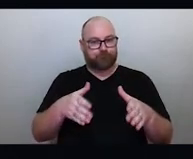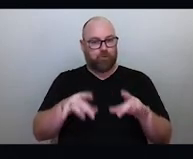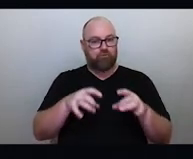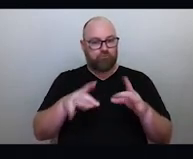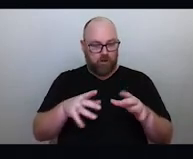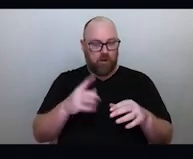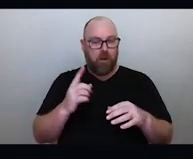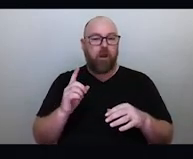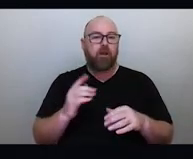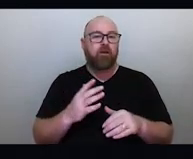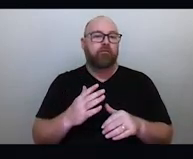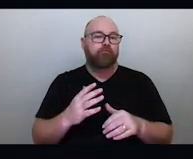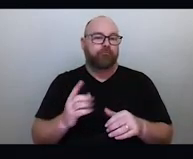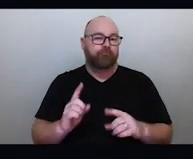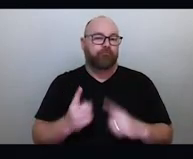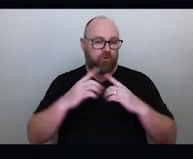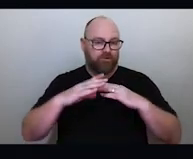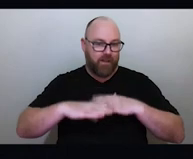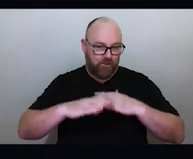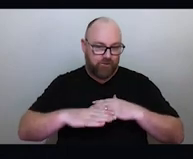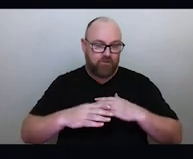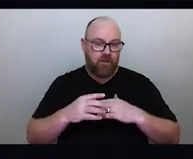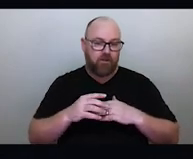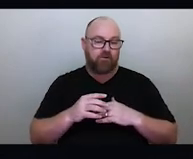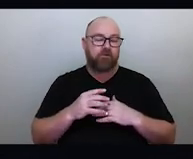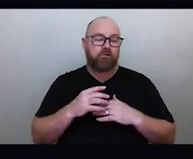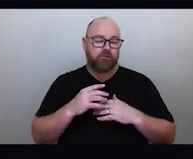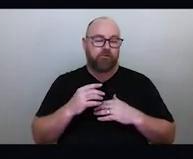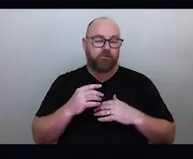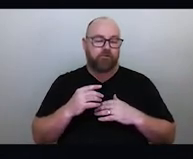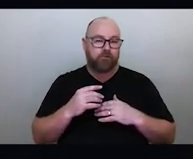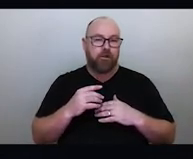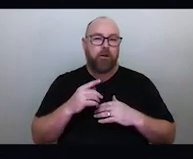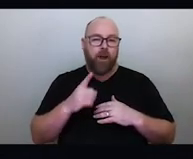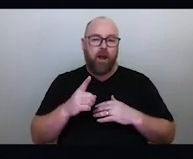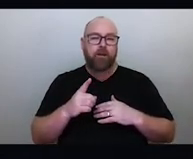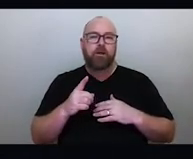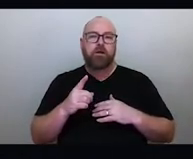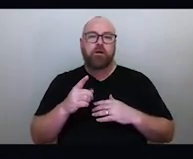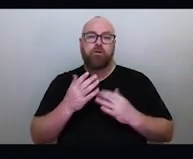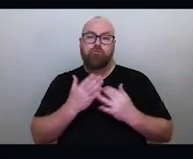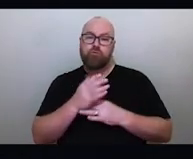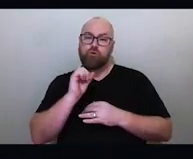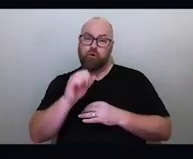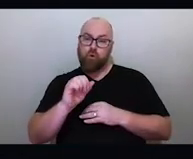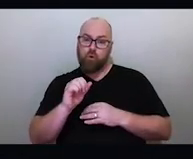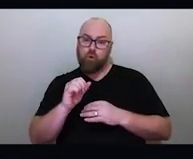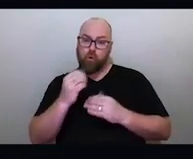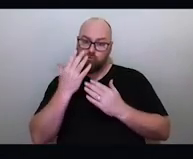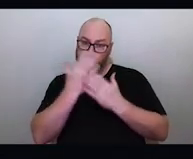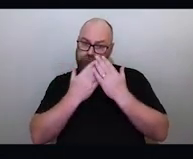and their connection with astronomy. And through your studies though, have you found that there are common threads